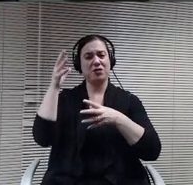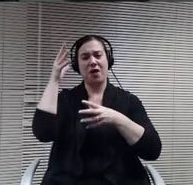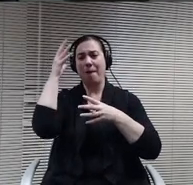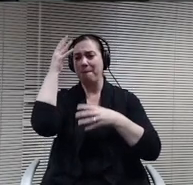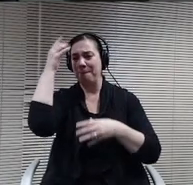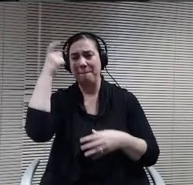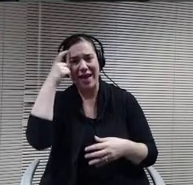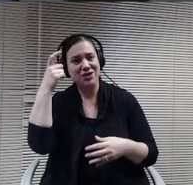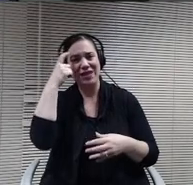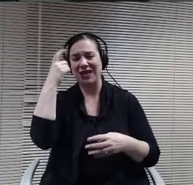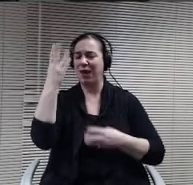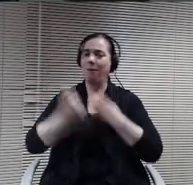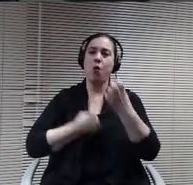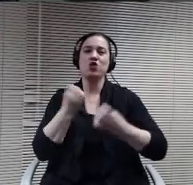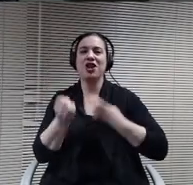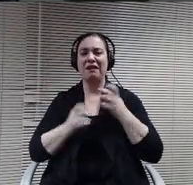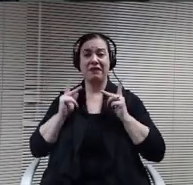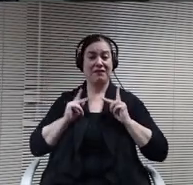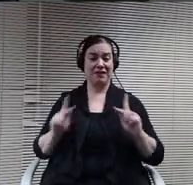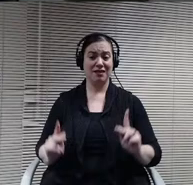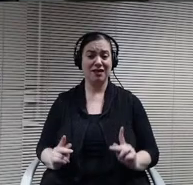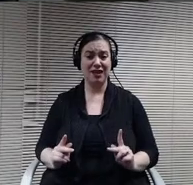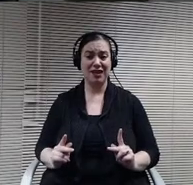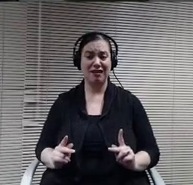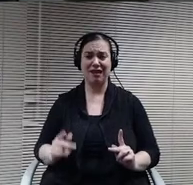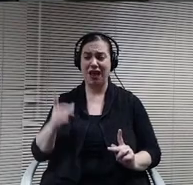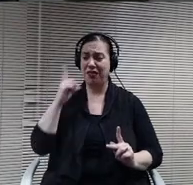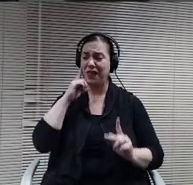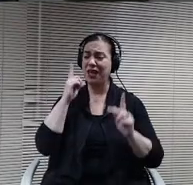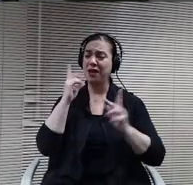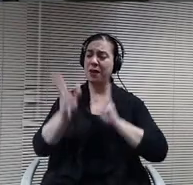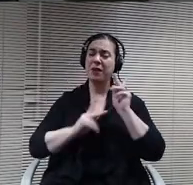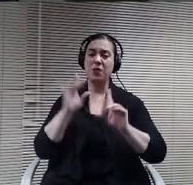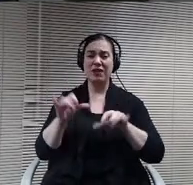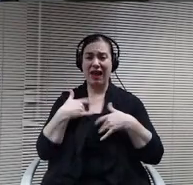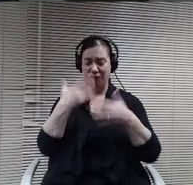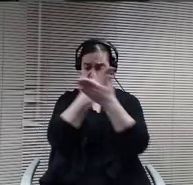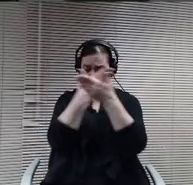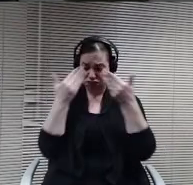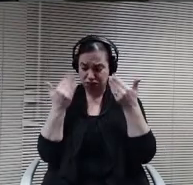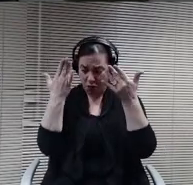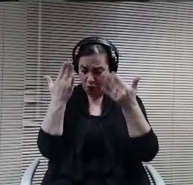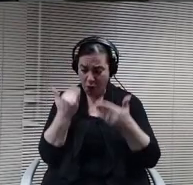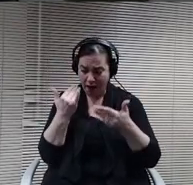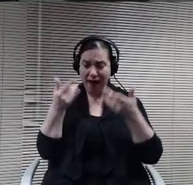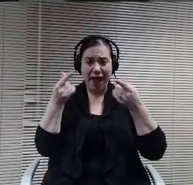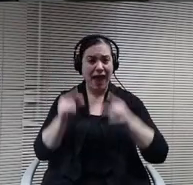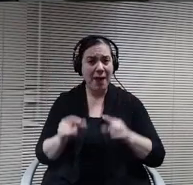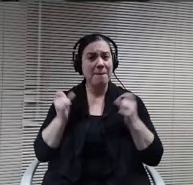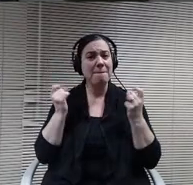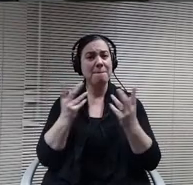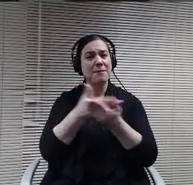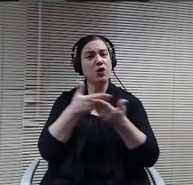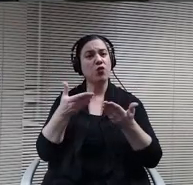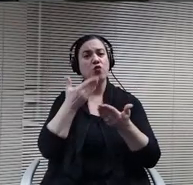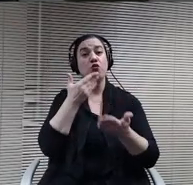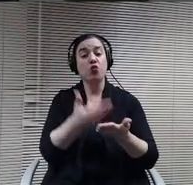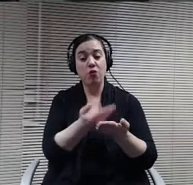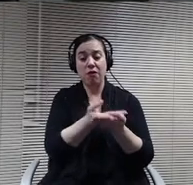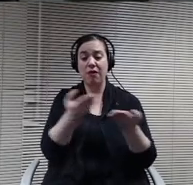I think sometimes that can get lost in the wash because so much good stuff is happening, but I want to keep it in mind because